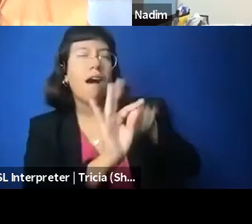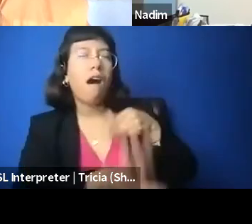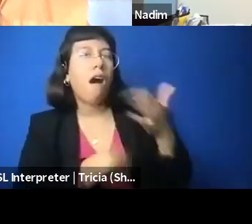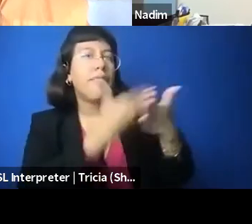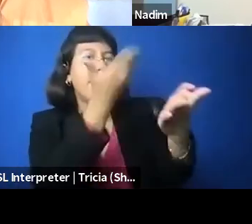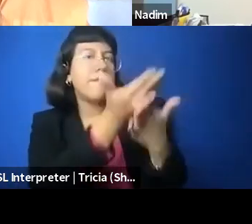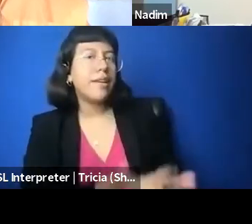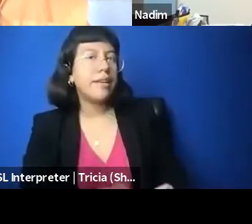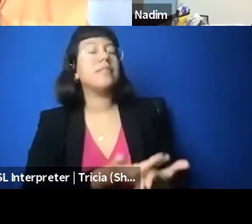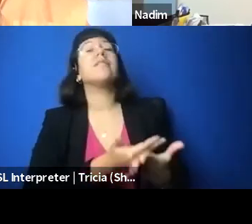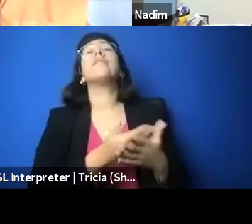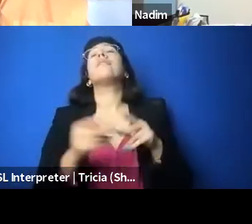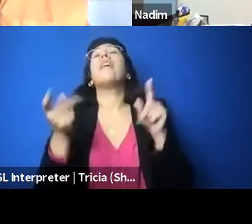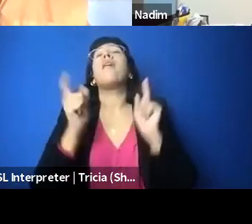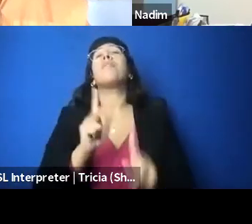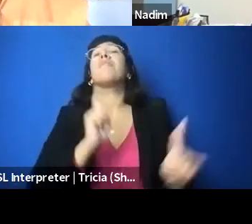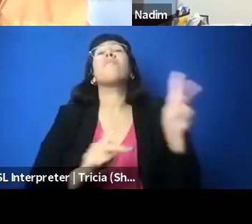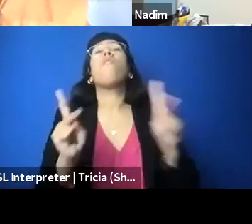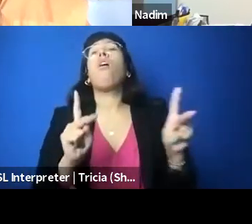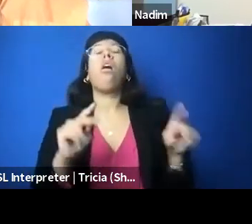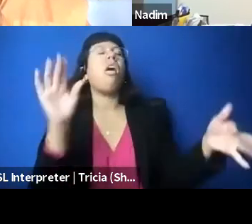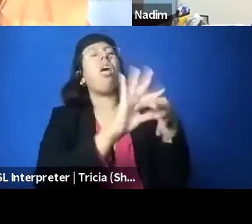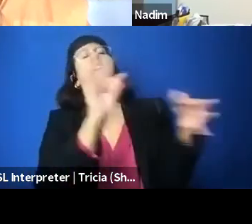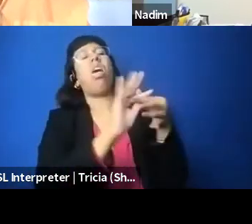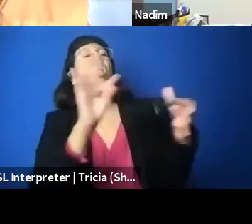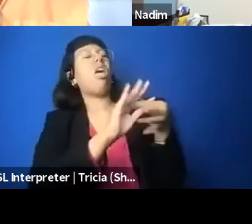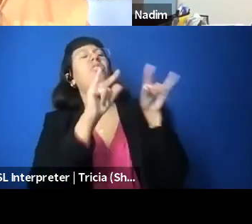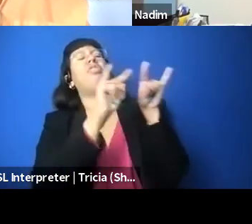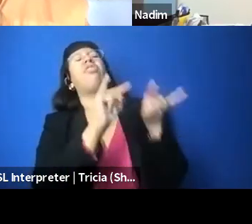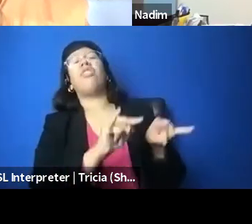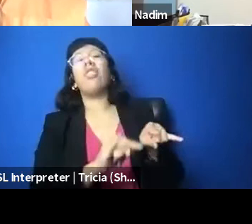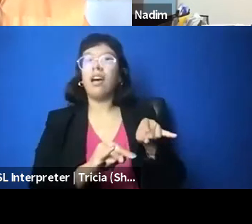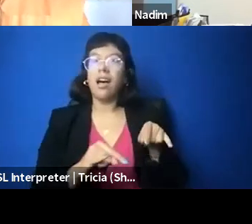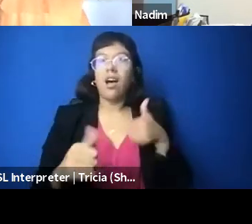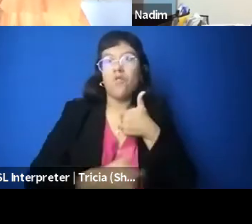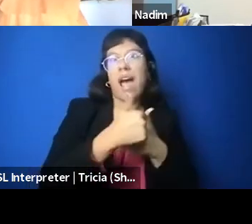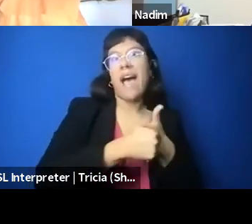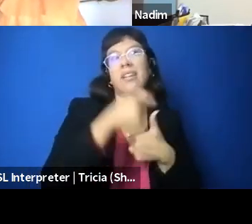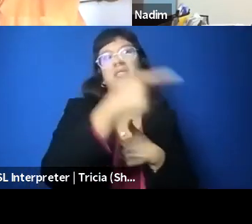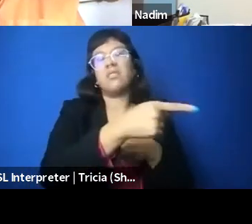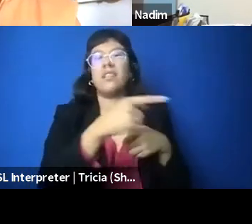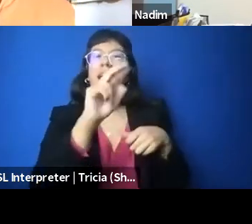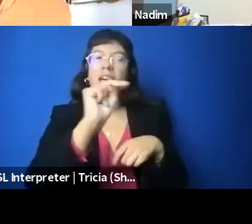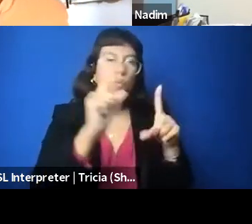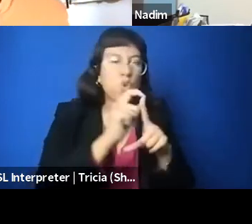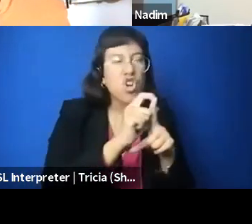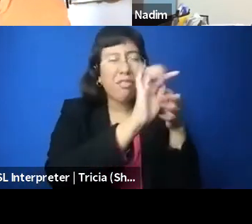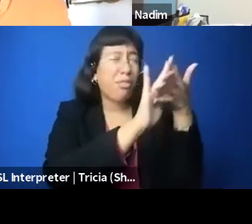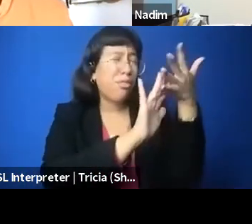mentioning his family and his aunts and, you know, the N word and just horrific things that no one should